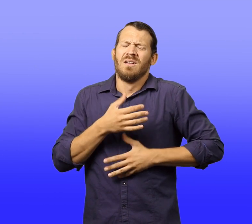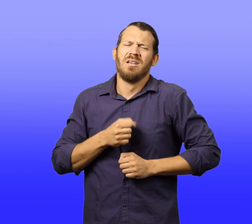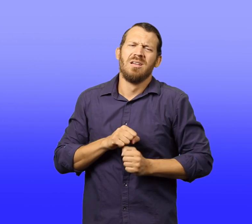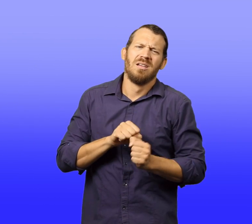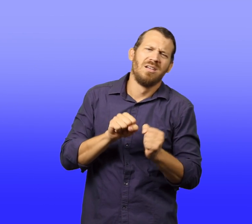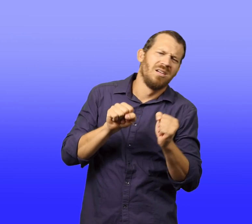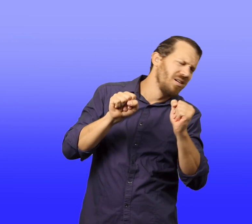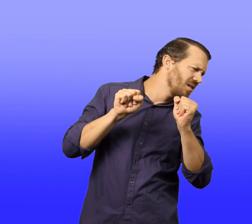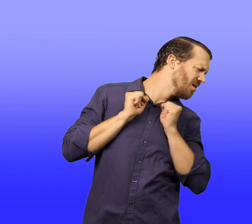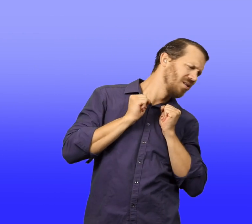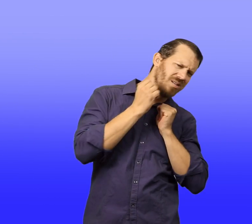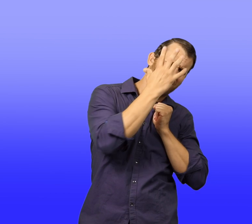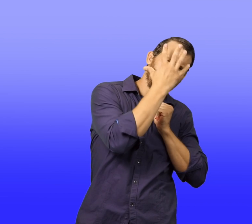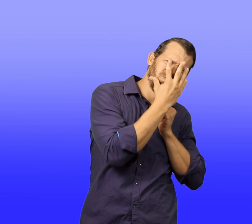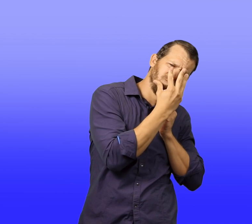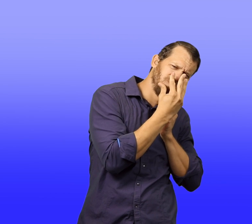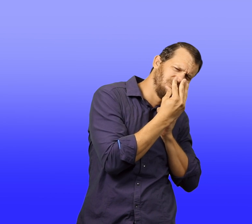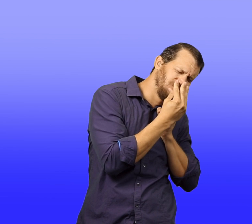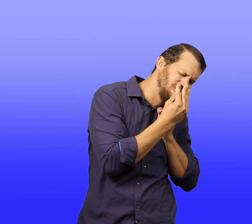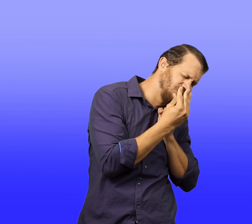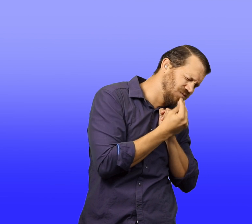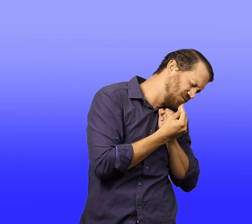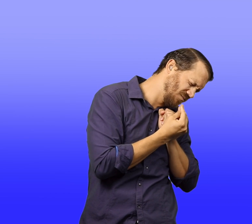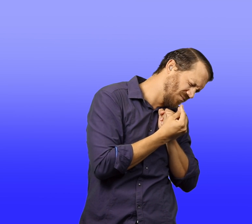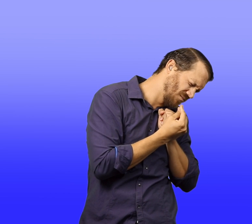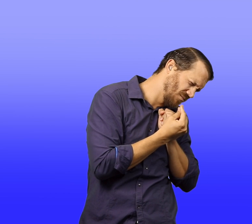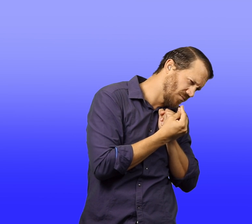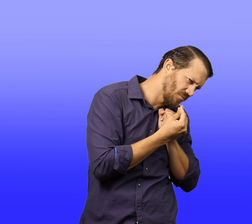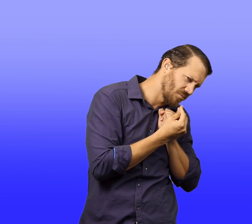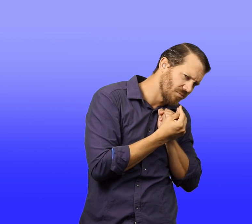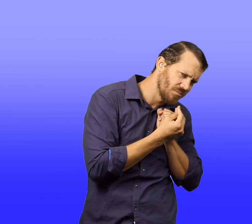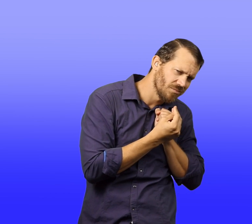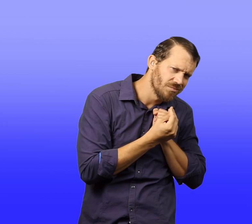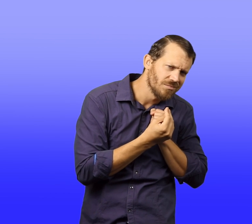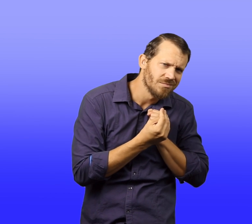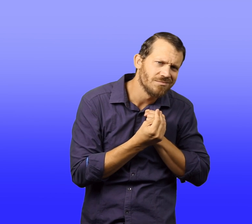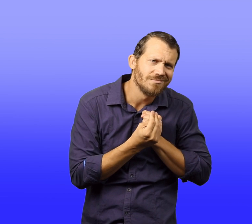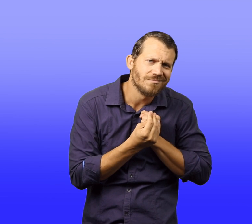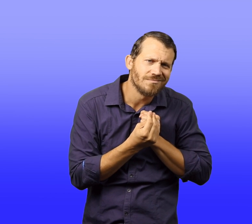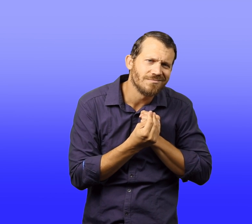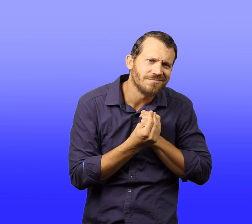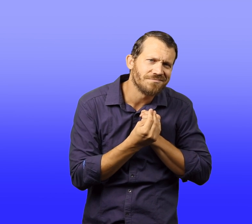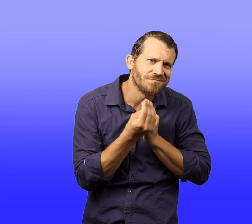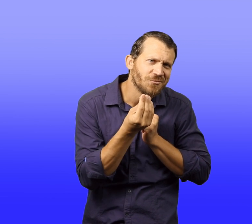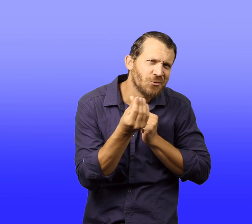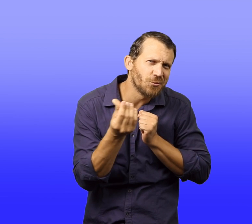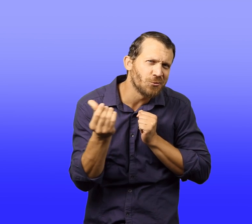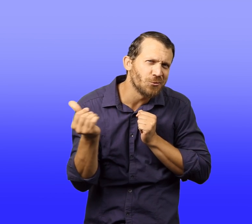Walter turned away. Soon, the rocking of the bed put him to sleep.